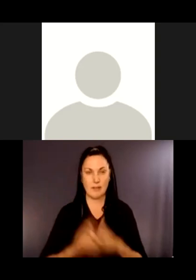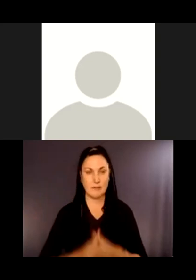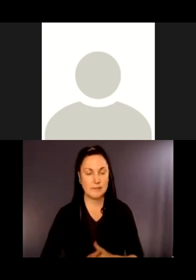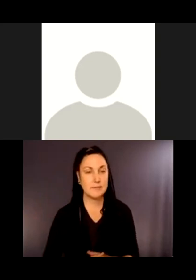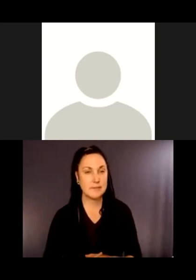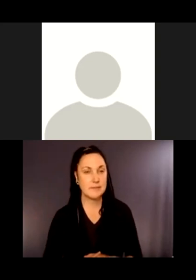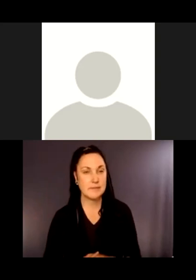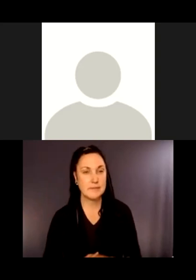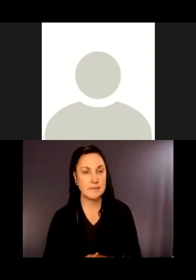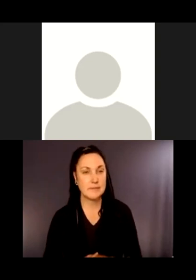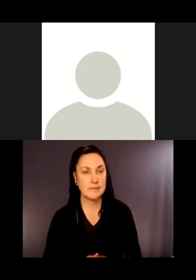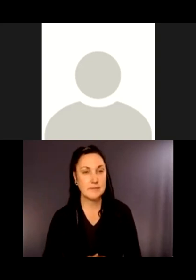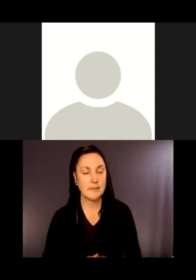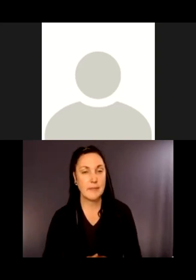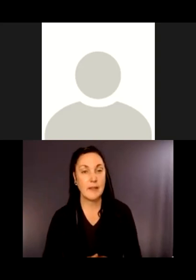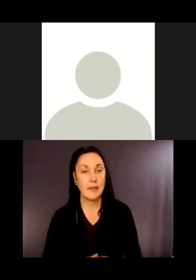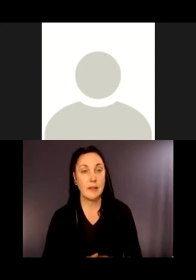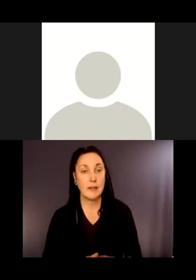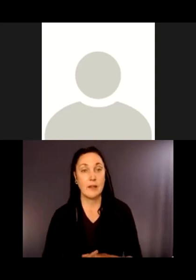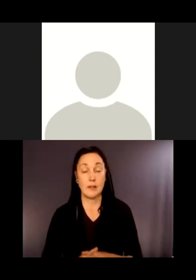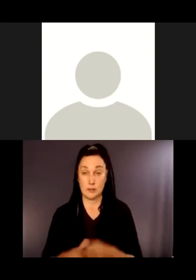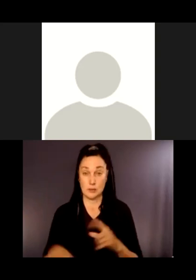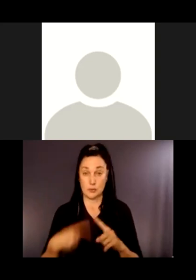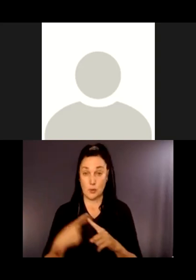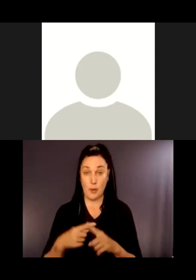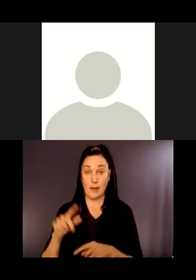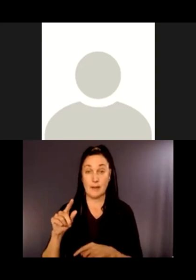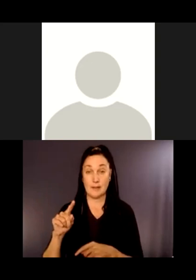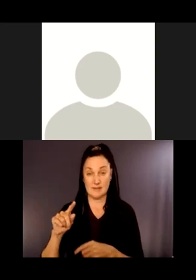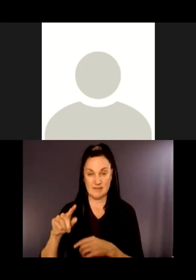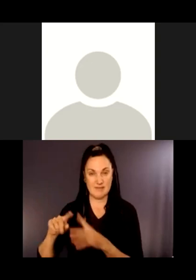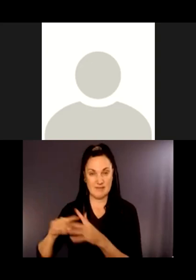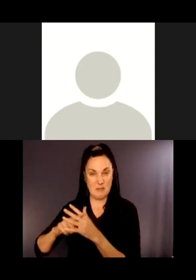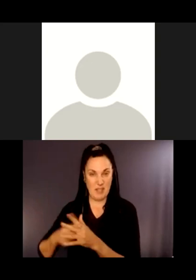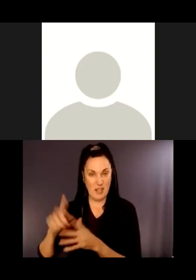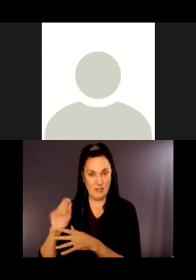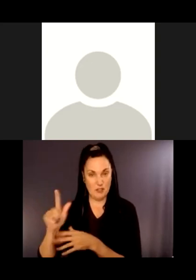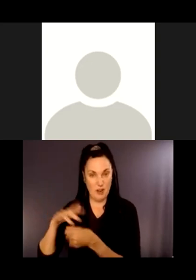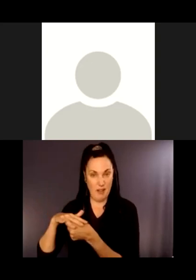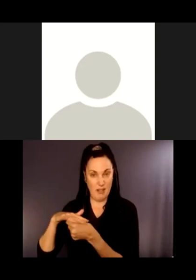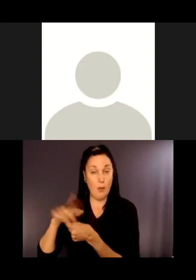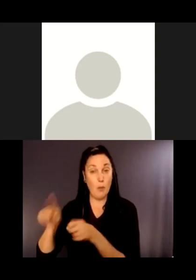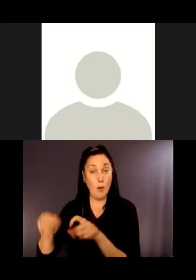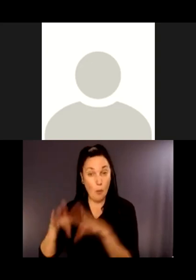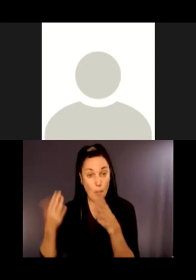So when the trailhead reopens, the existing bench that we've seen a couple times already will be replaced with an accessible